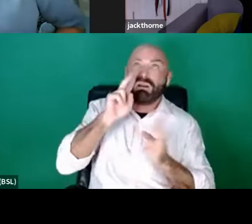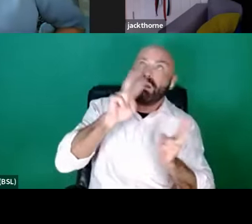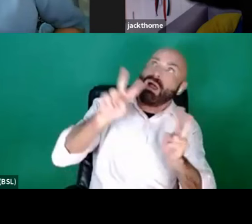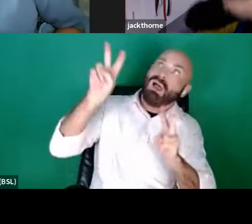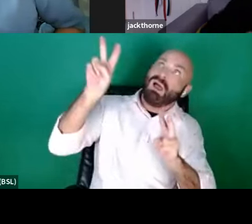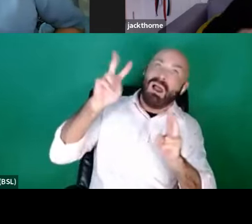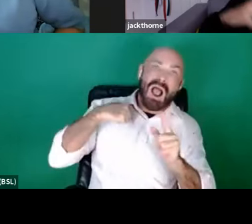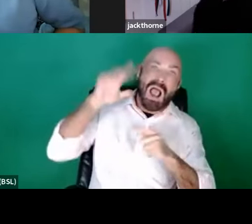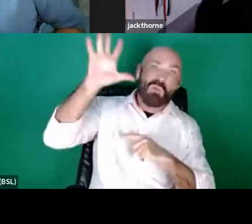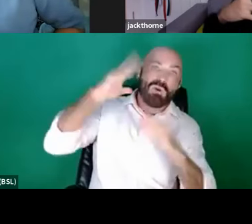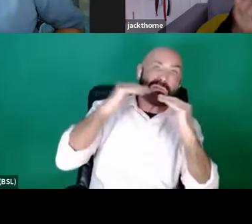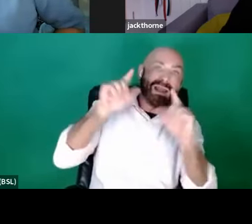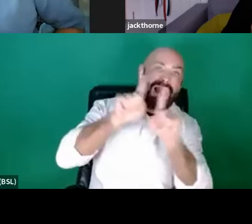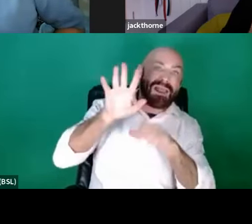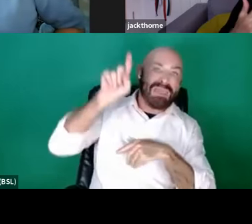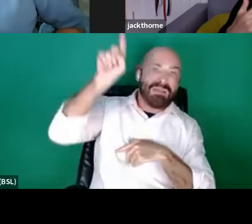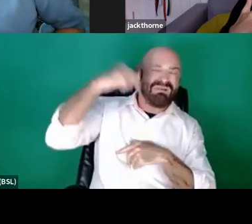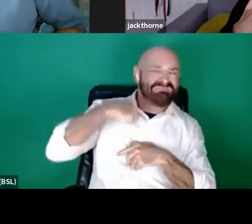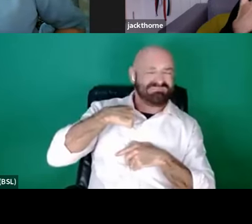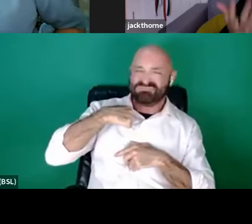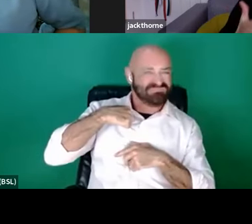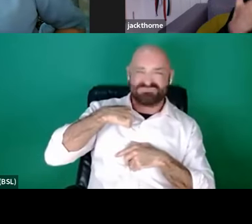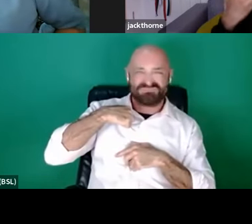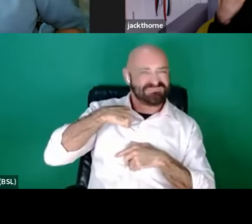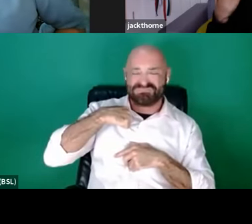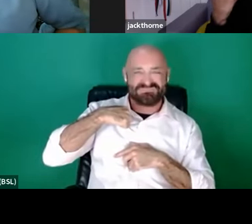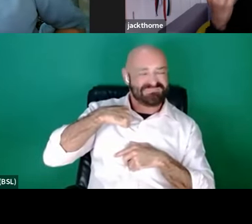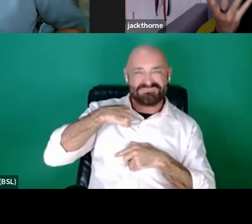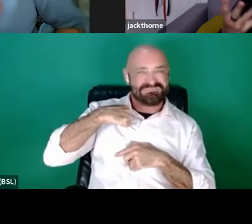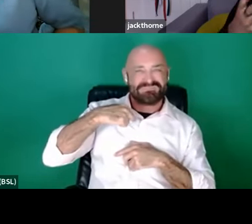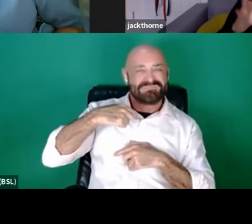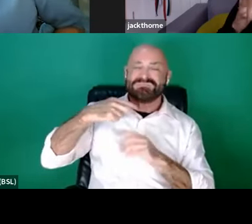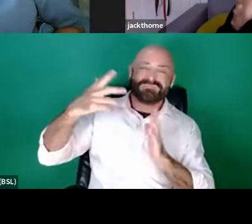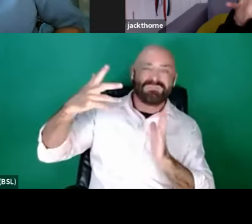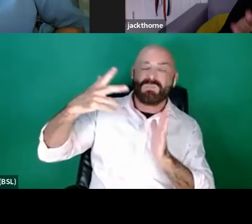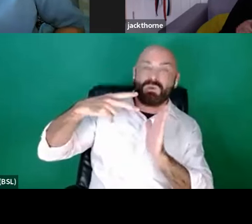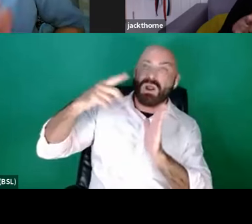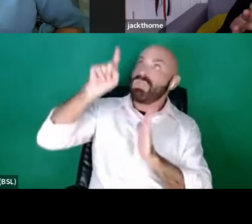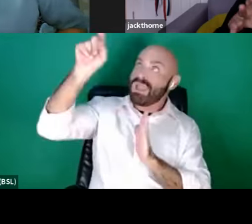I wasn't going to get a reader that would really, really go into my work